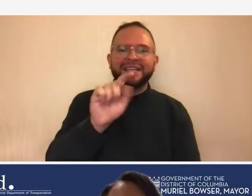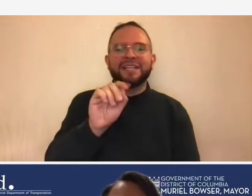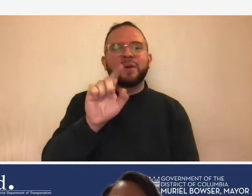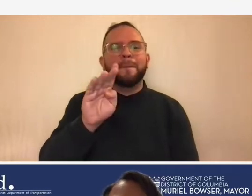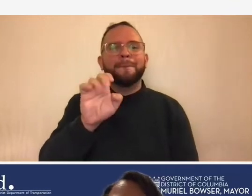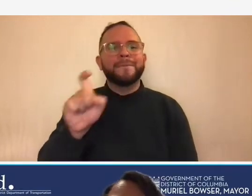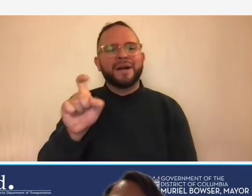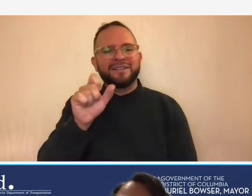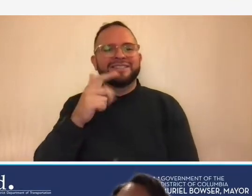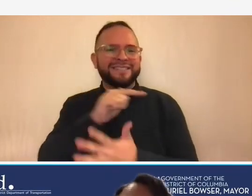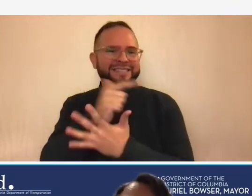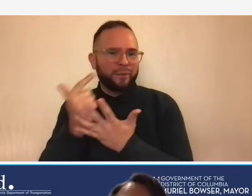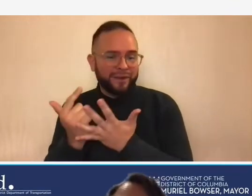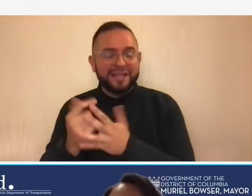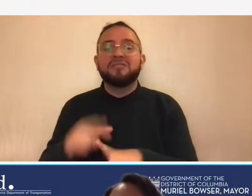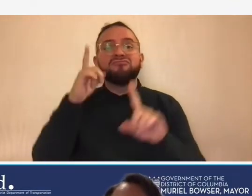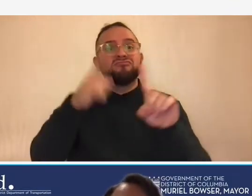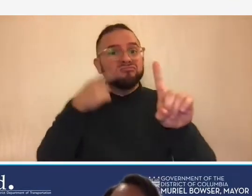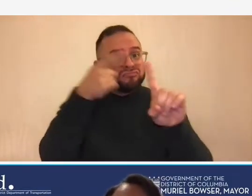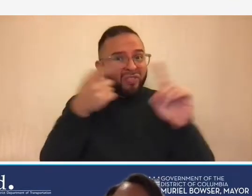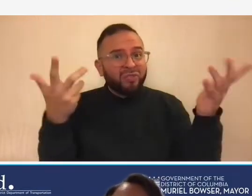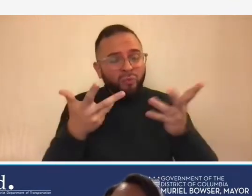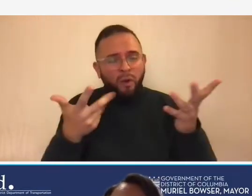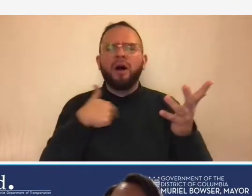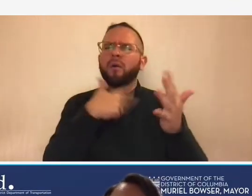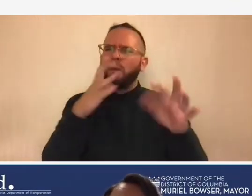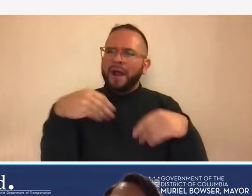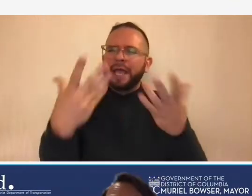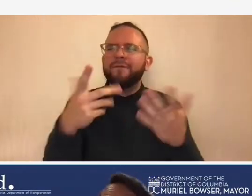the goal of this series is to provide tools for your toolbox that will help you do business with